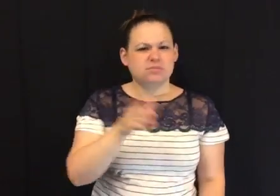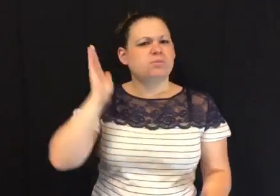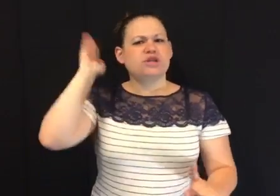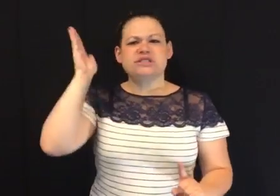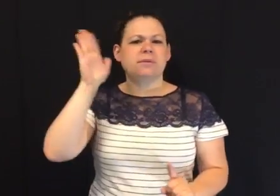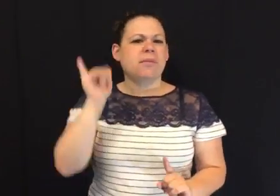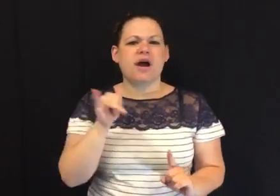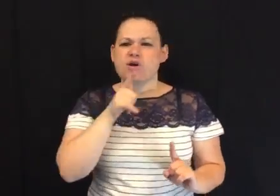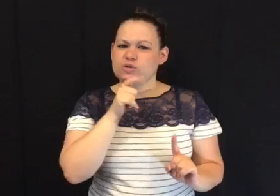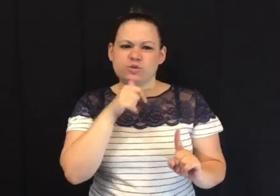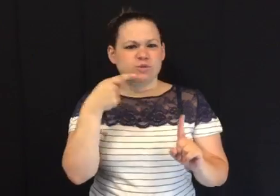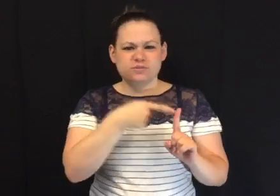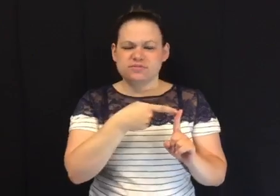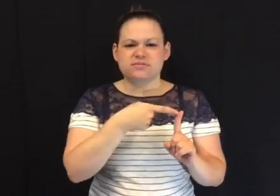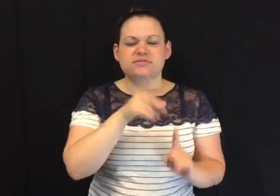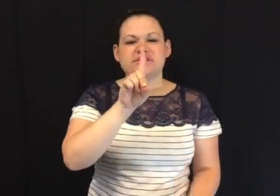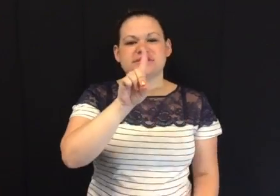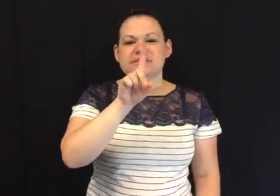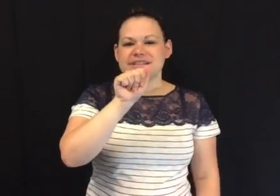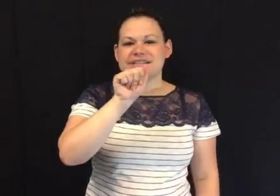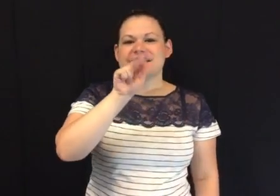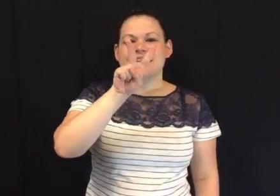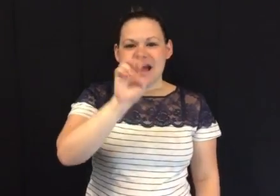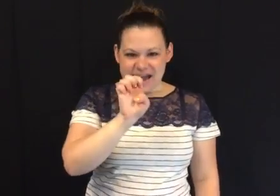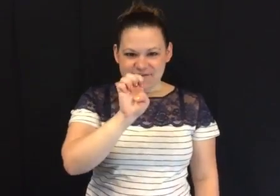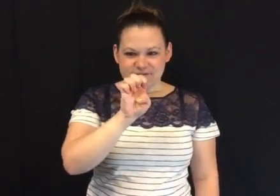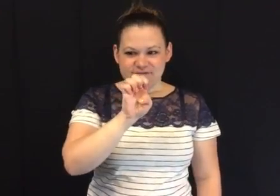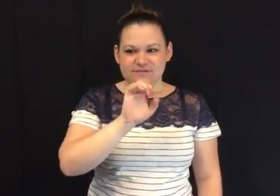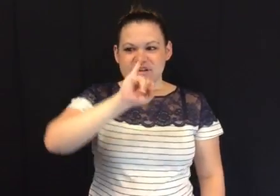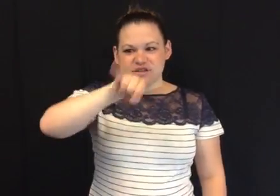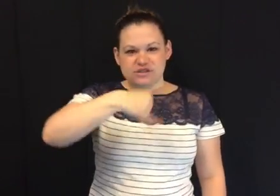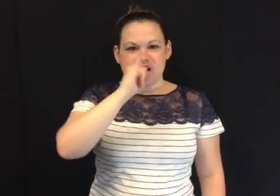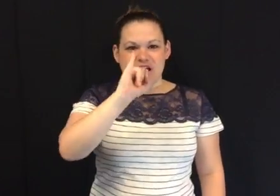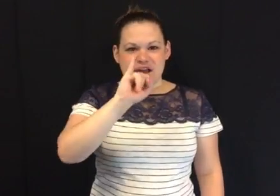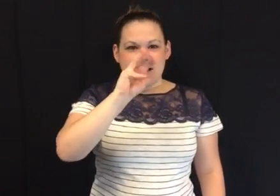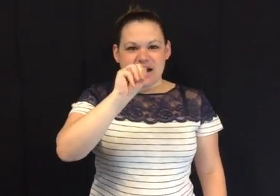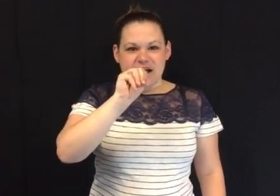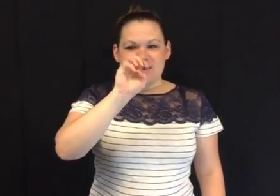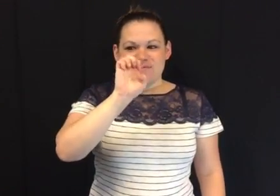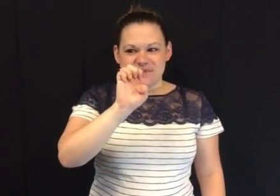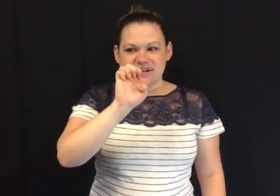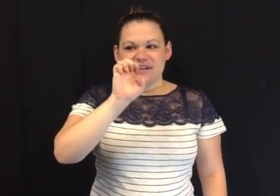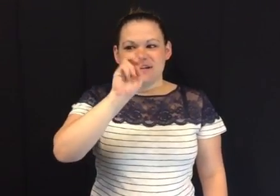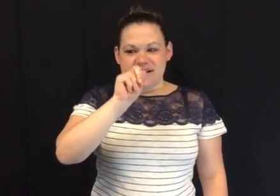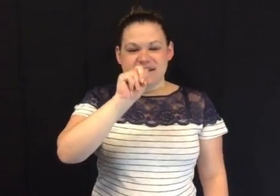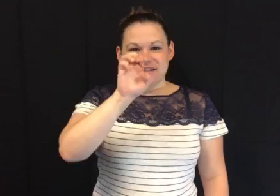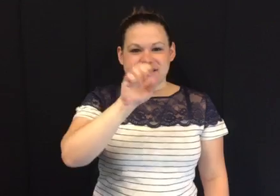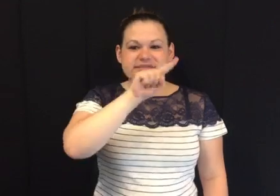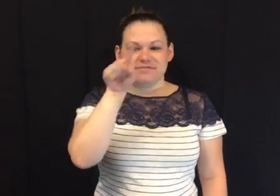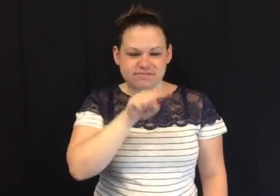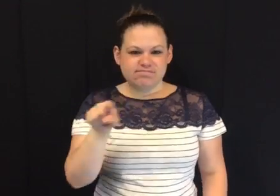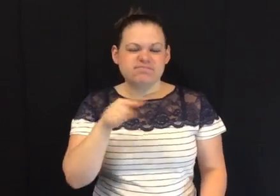The information will be presented by Dave Jimenez